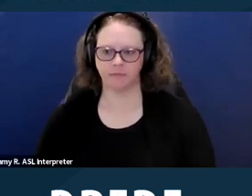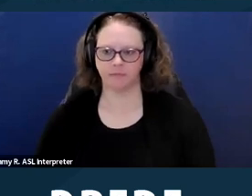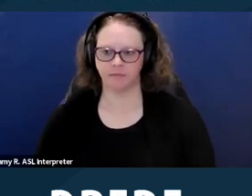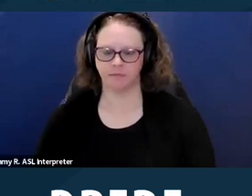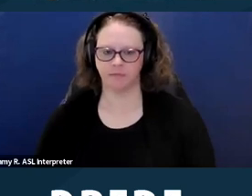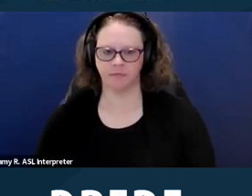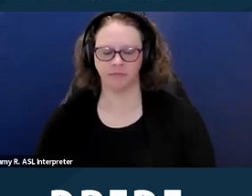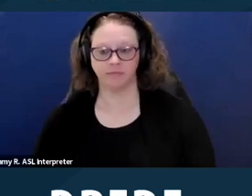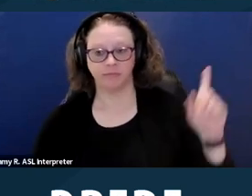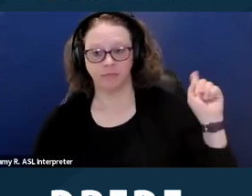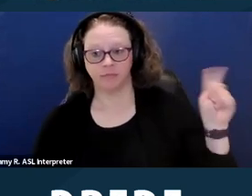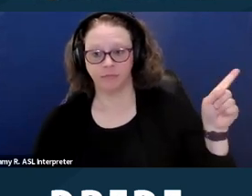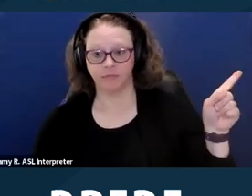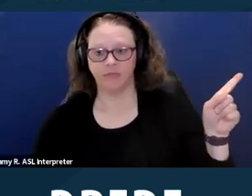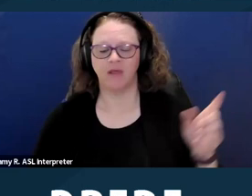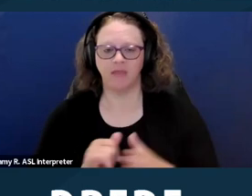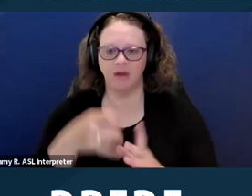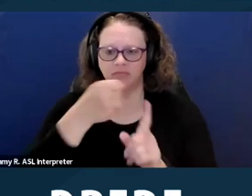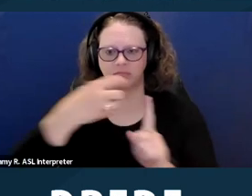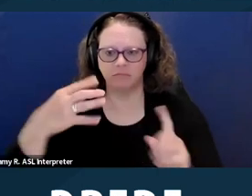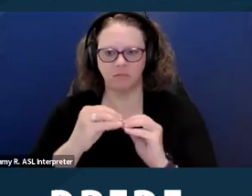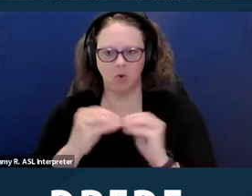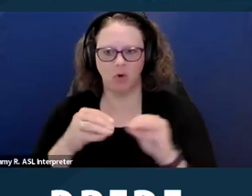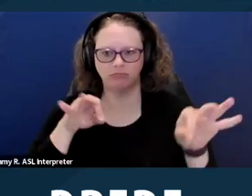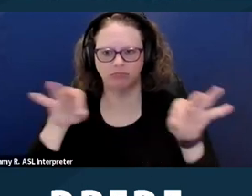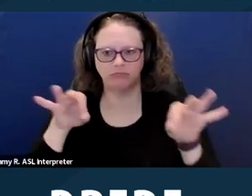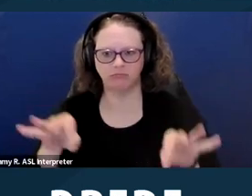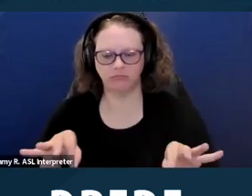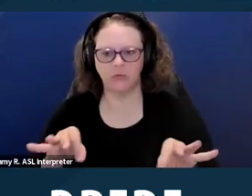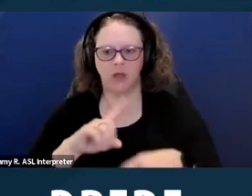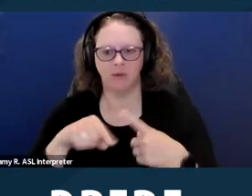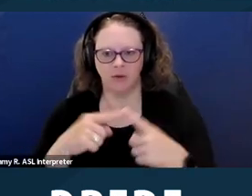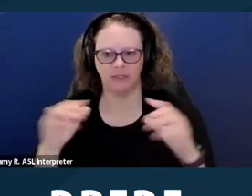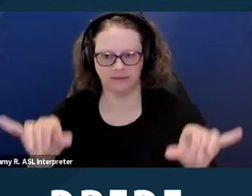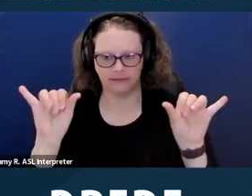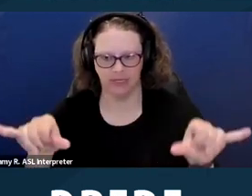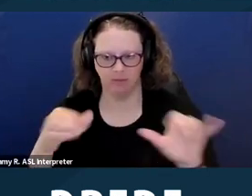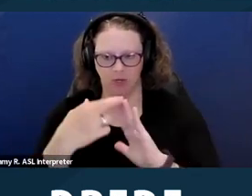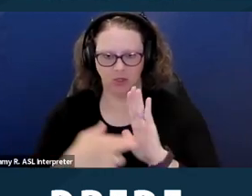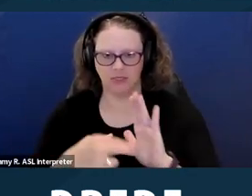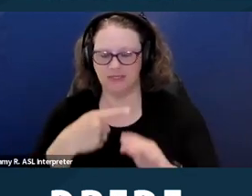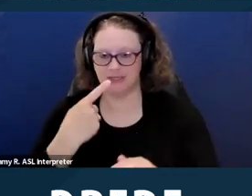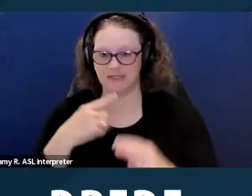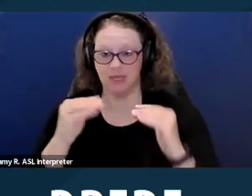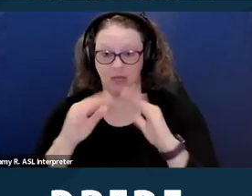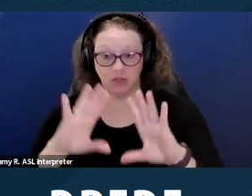And this slide goes into further detail of the same regulation that says that a housing provider cannot seek out